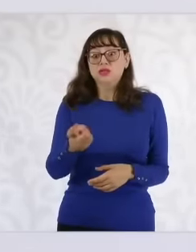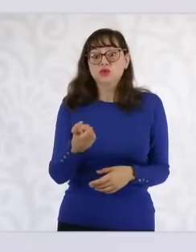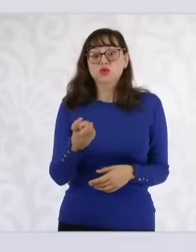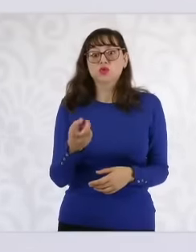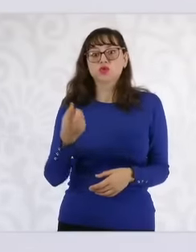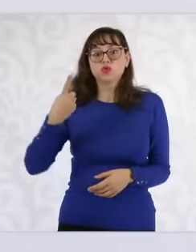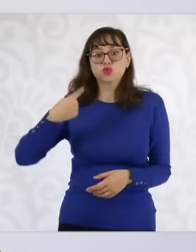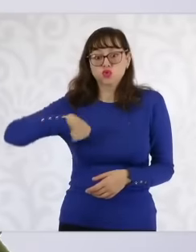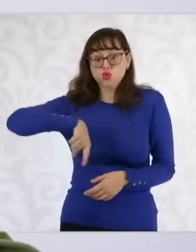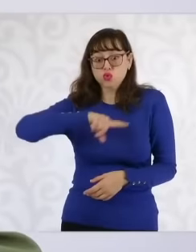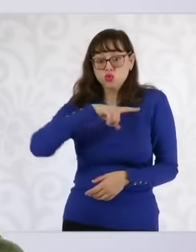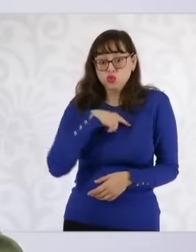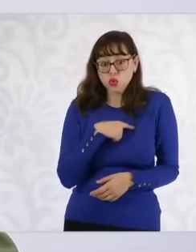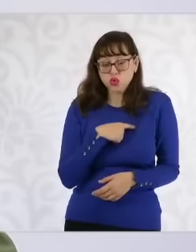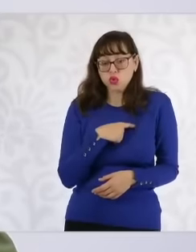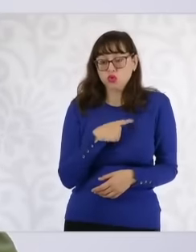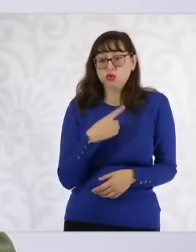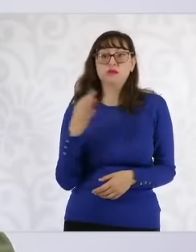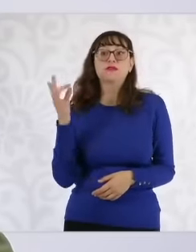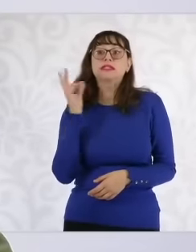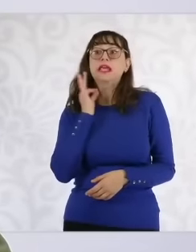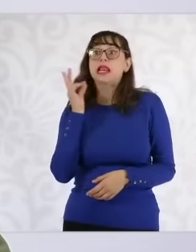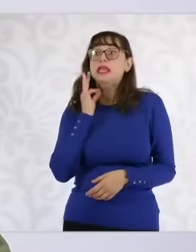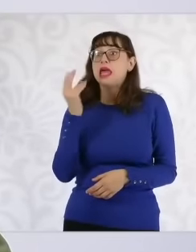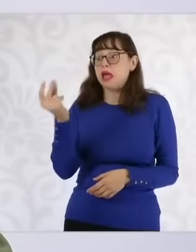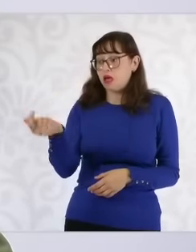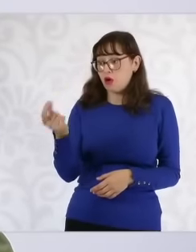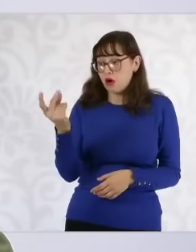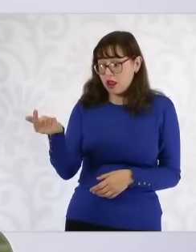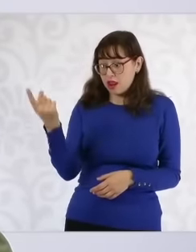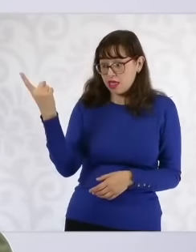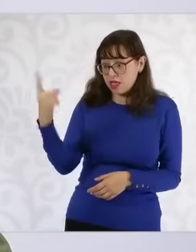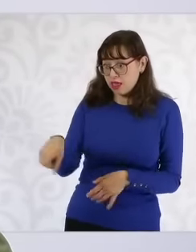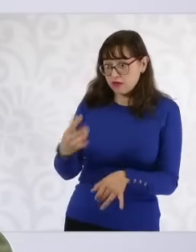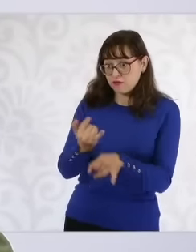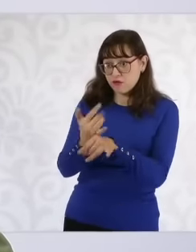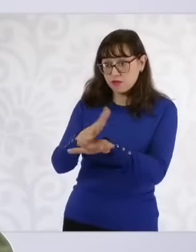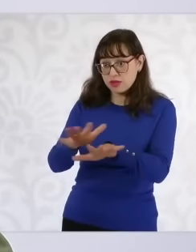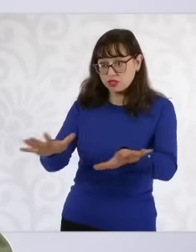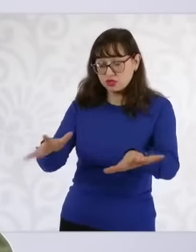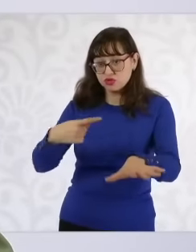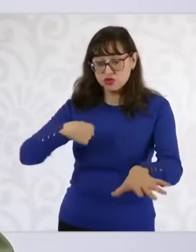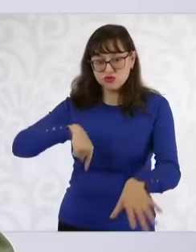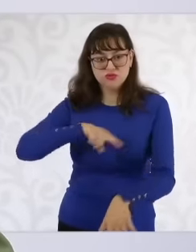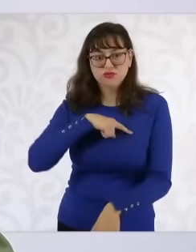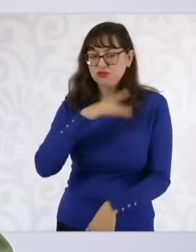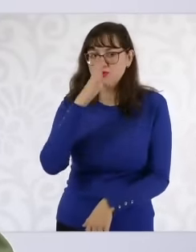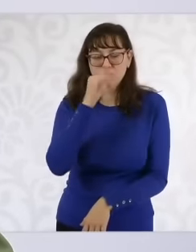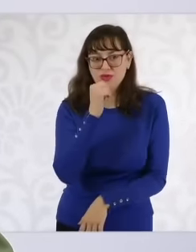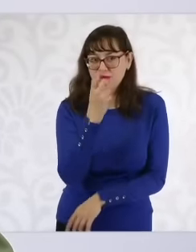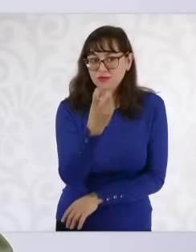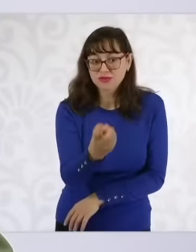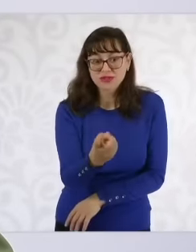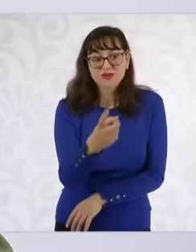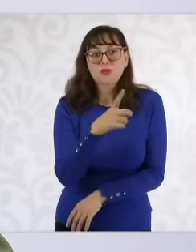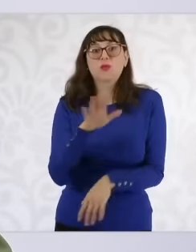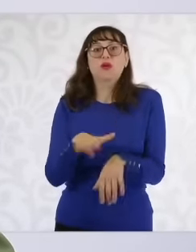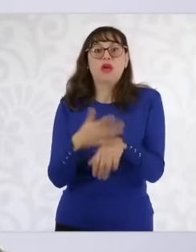including the military, are autonomous and in that sense, they will at the time report the progress in a case